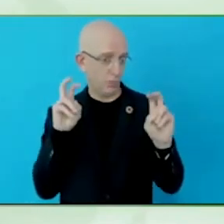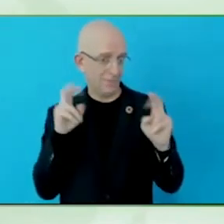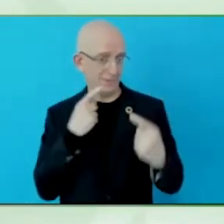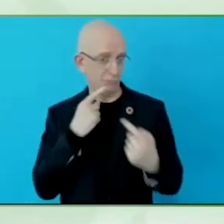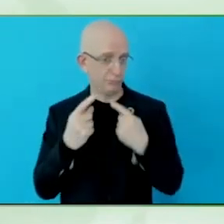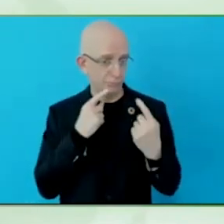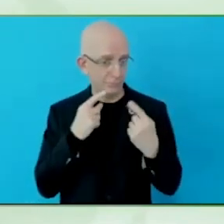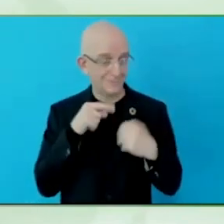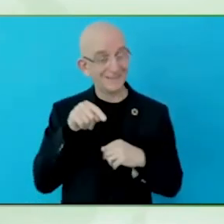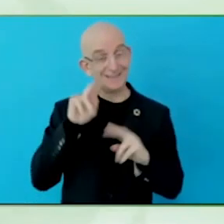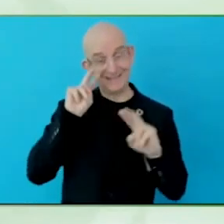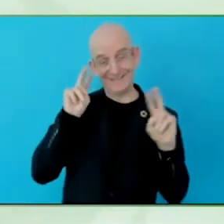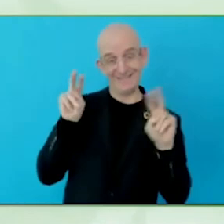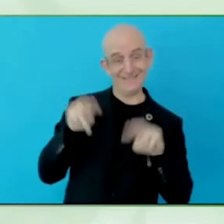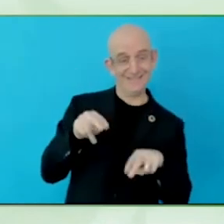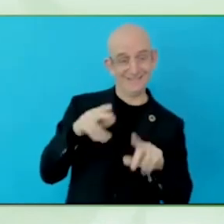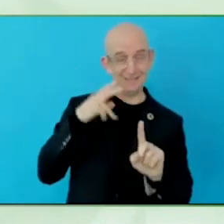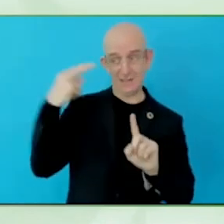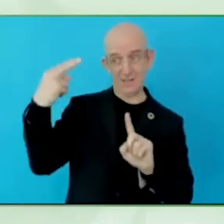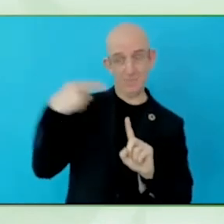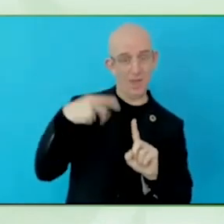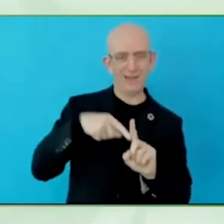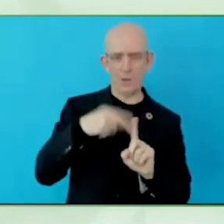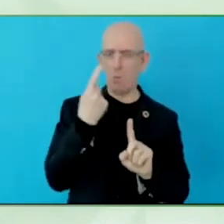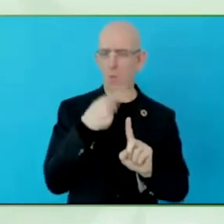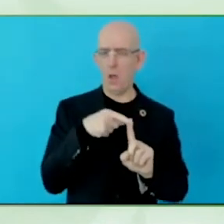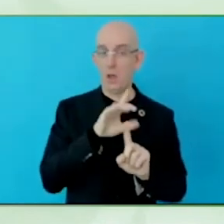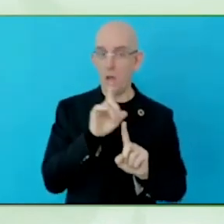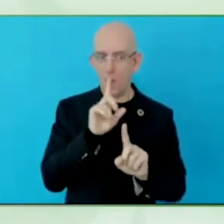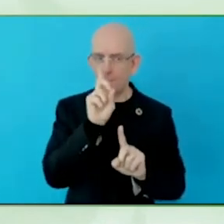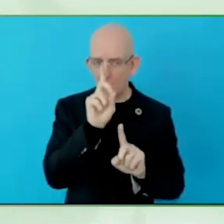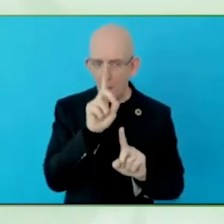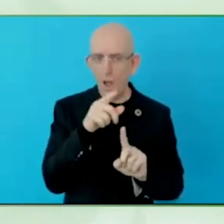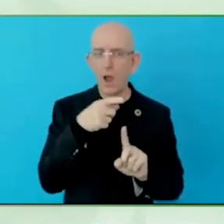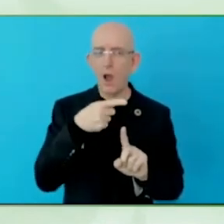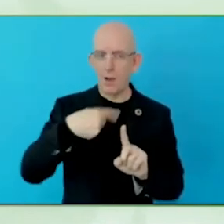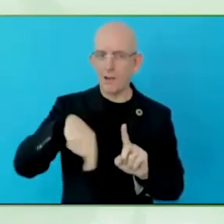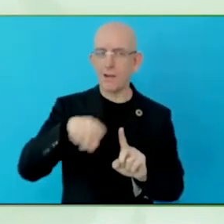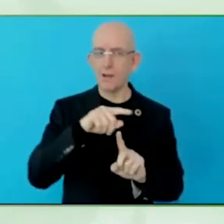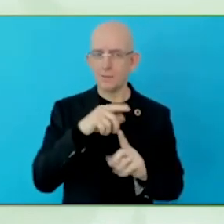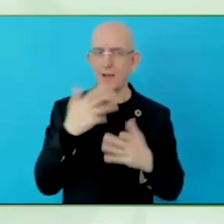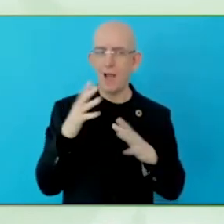interventions we have come from a medical background, often related to rehabilitation.